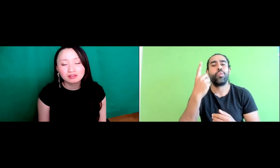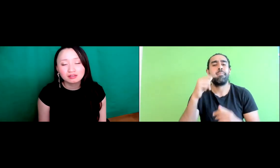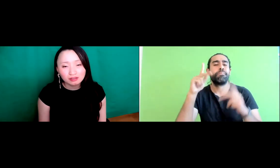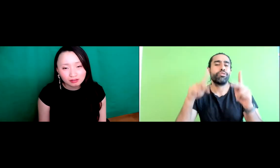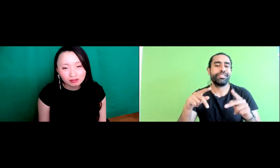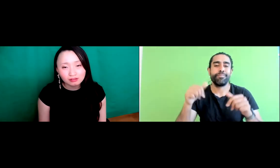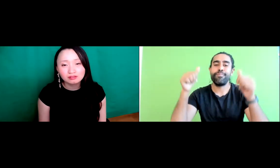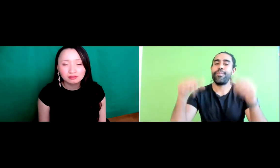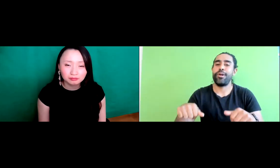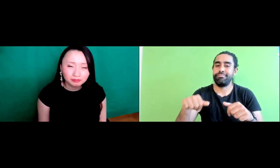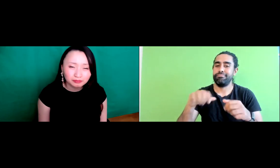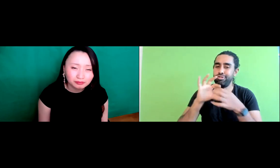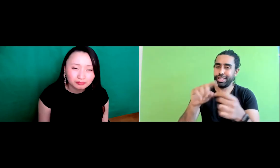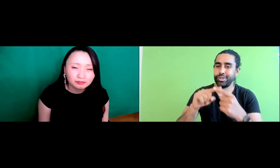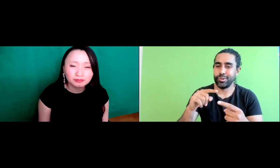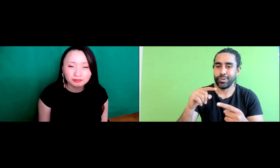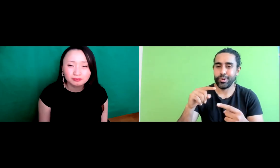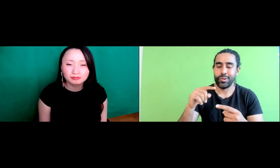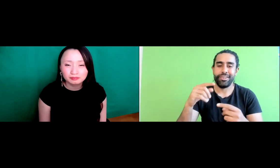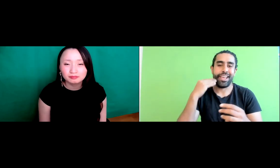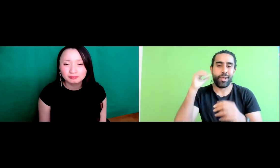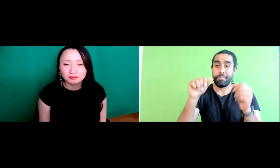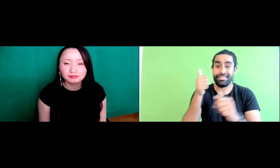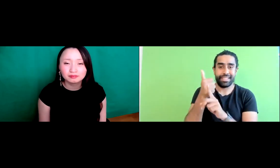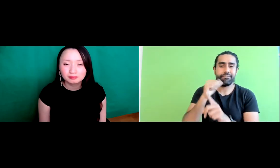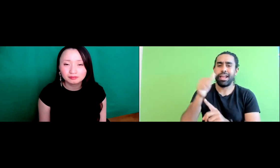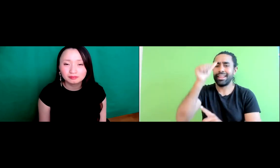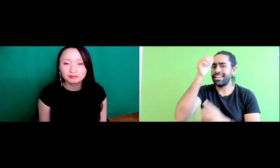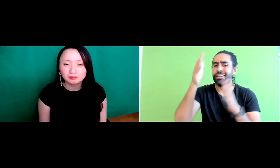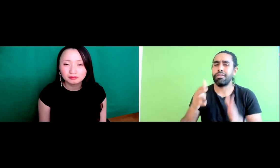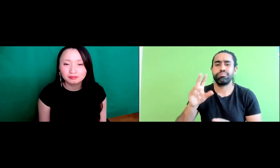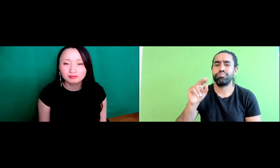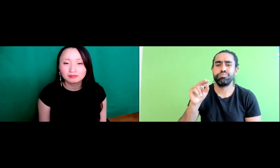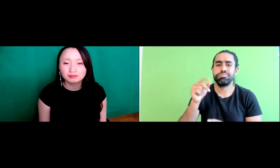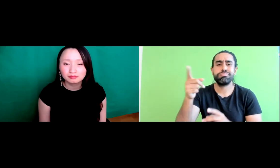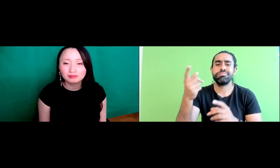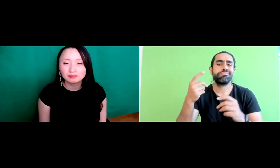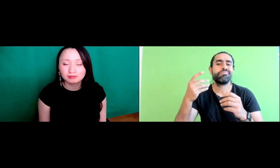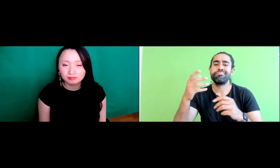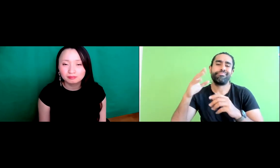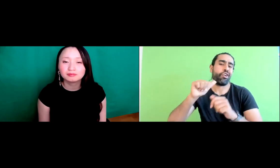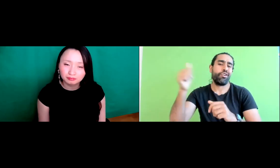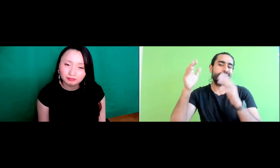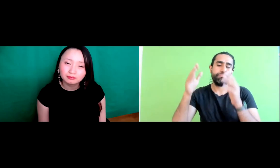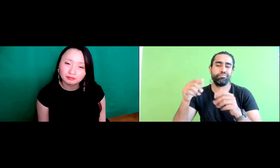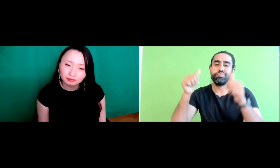from Indian culture. And I remember a non Indian person making